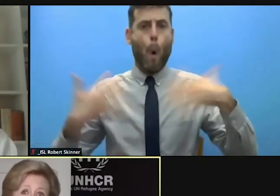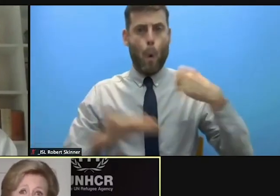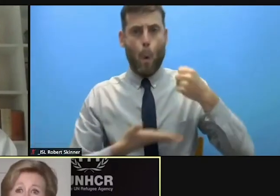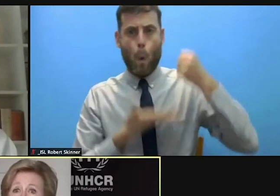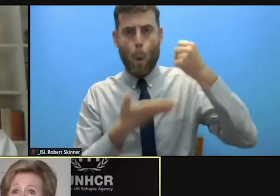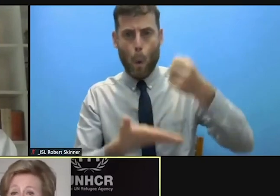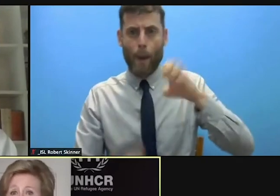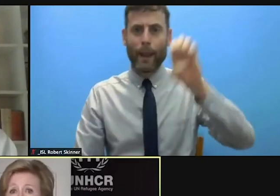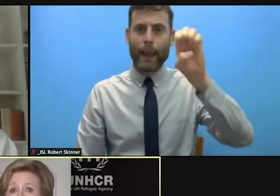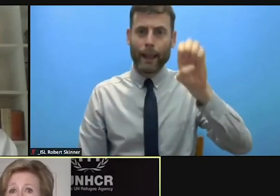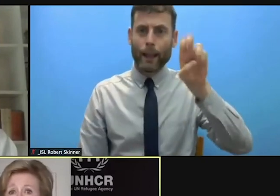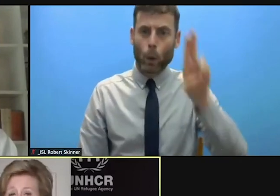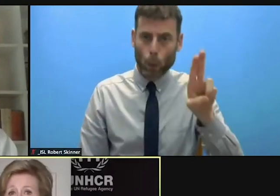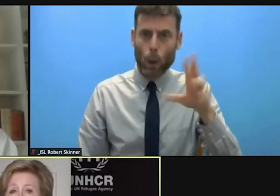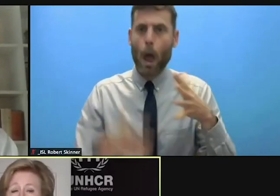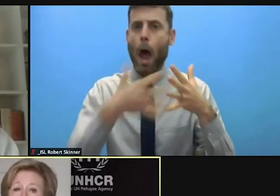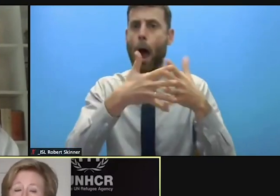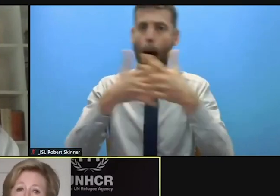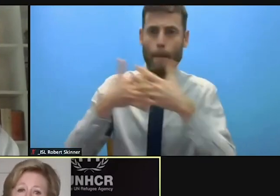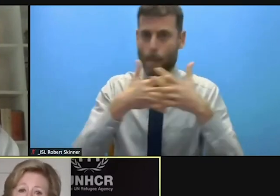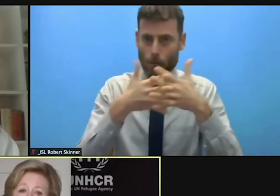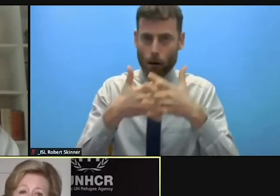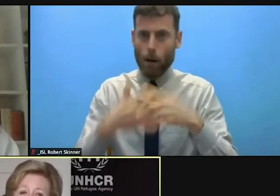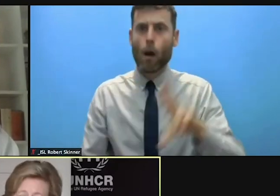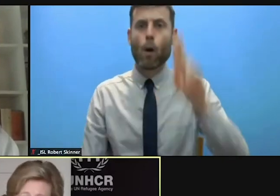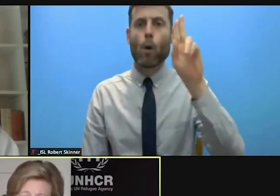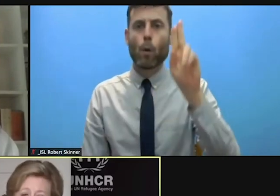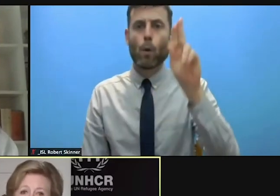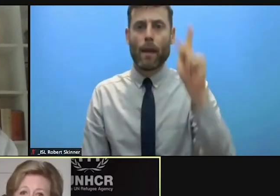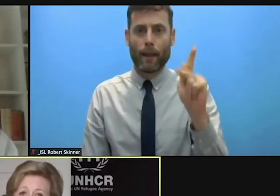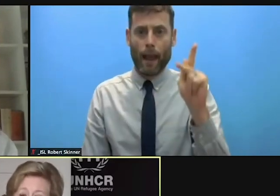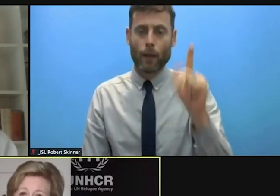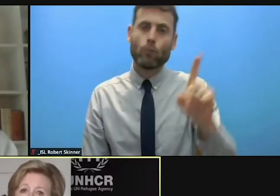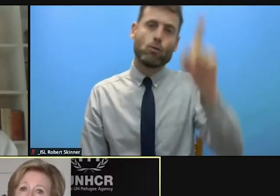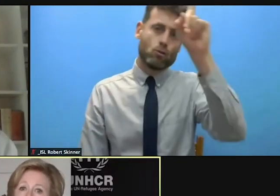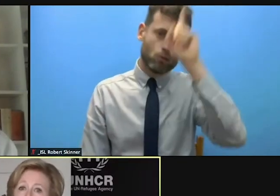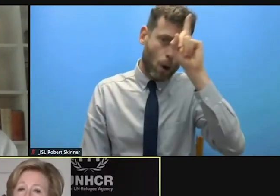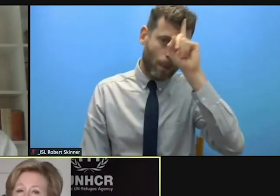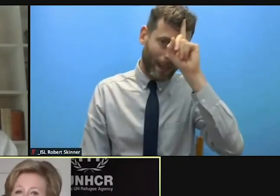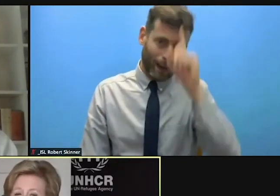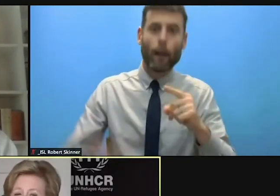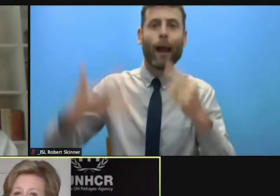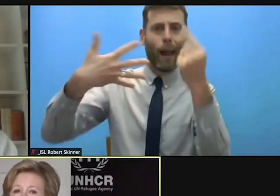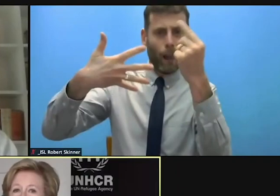States, the United Kingdom, Germany and others down the list, it's a tiny number of states are